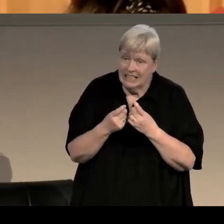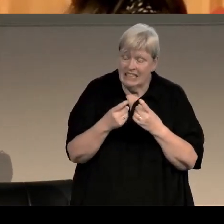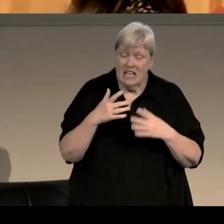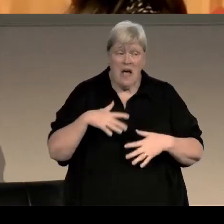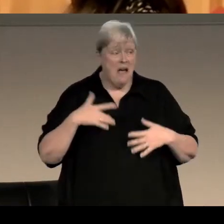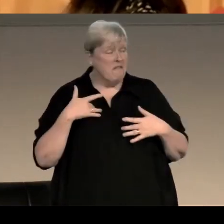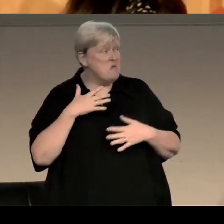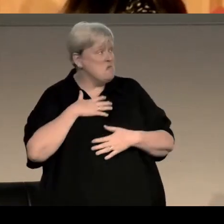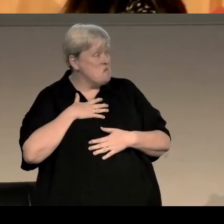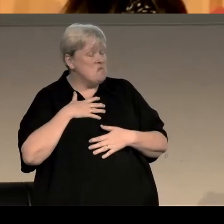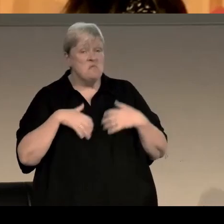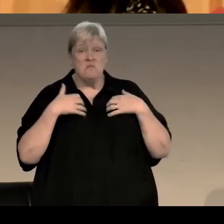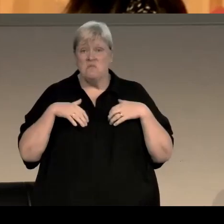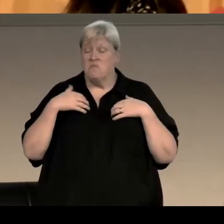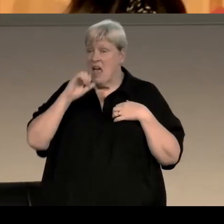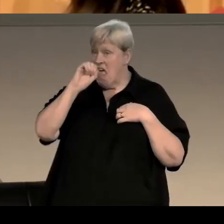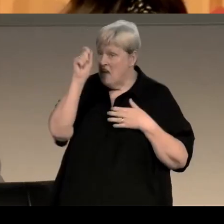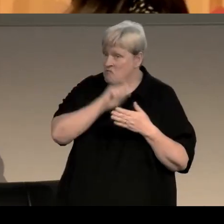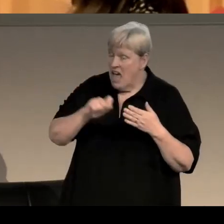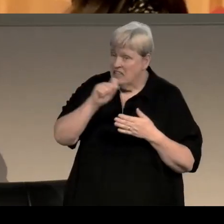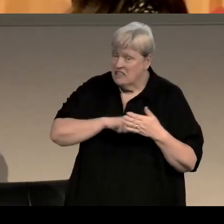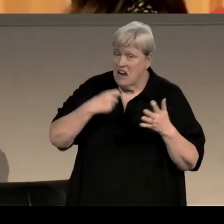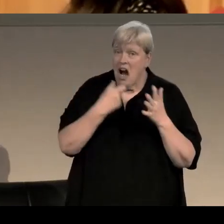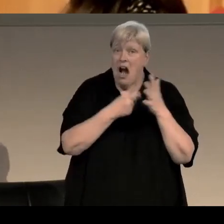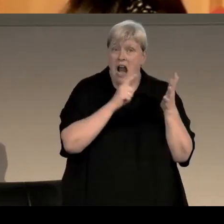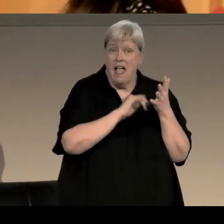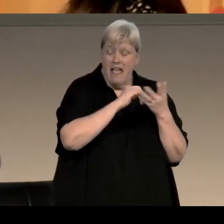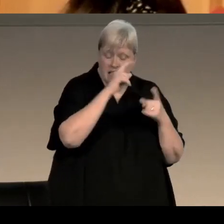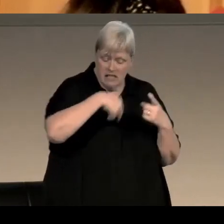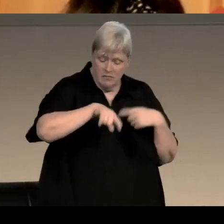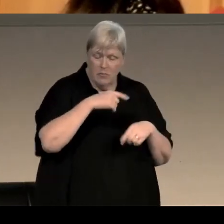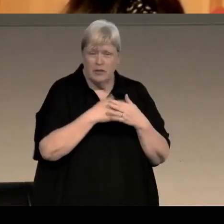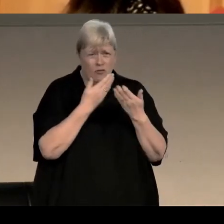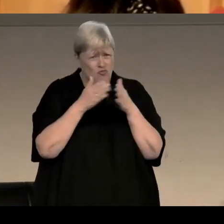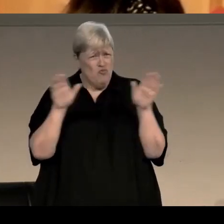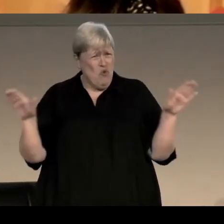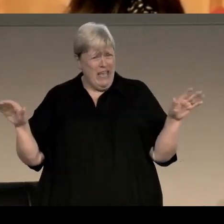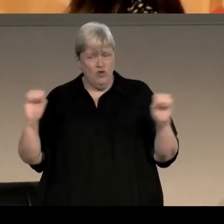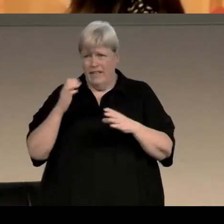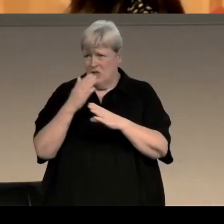away about Stevenson was the range of his work. You know, you've got the great adventures of Treasure Island and Kidnapped,